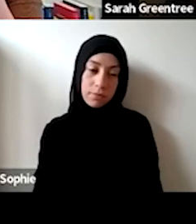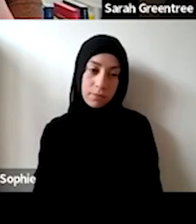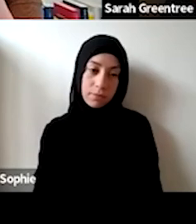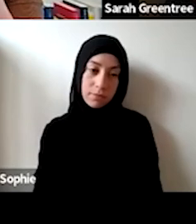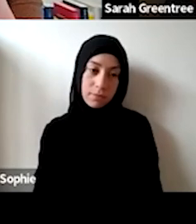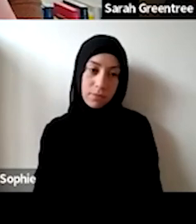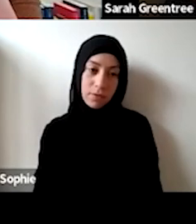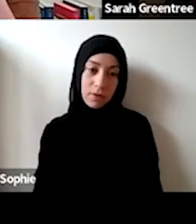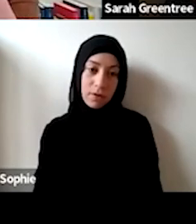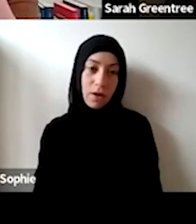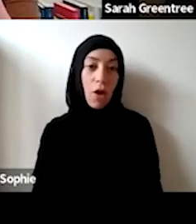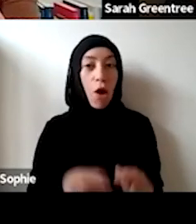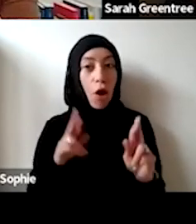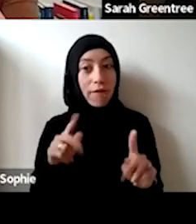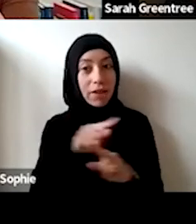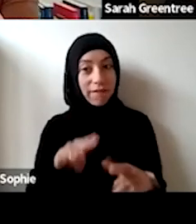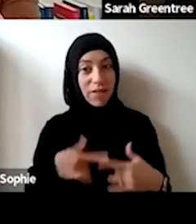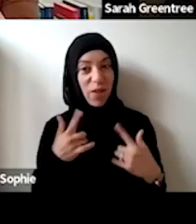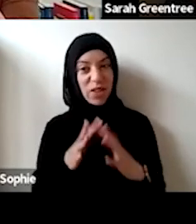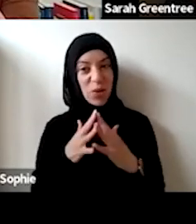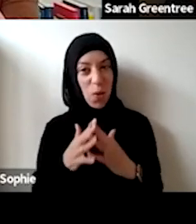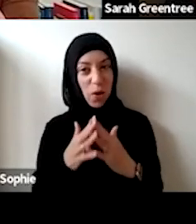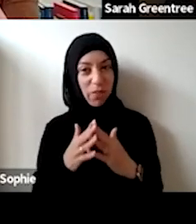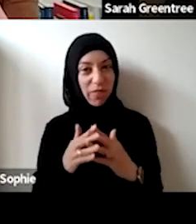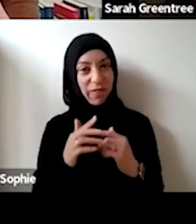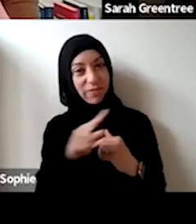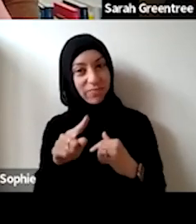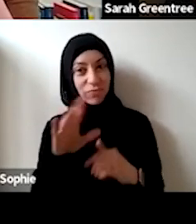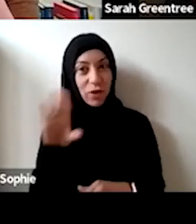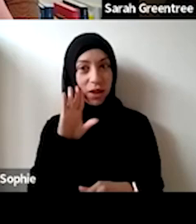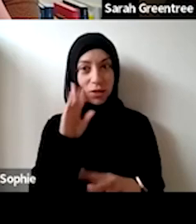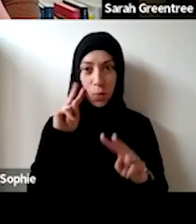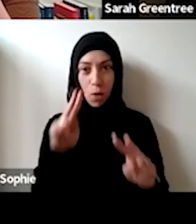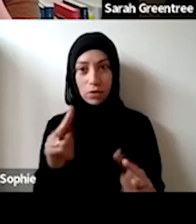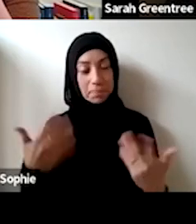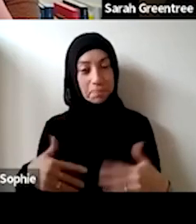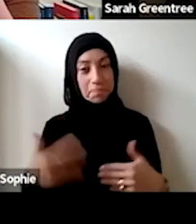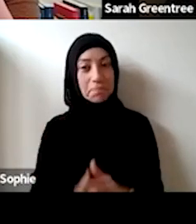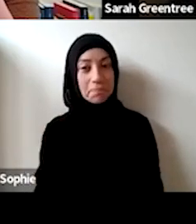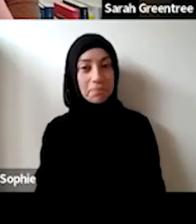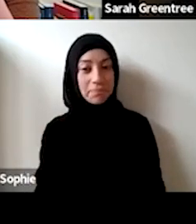are all finding this useful. I'm not actually I'm not actually monitoring the chat so I I'm not sure people are finding this useful or not. monitoring the chat, so I'm not sure if people